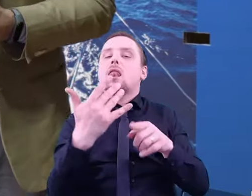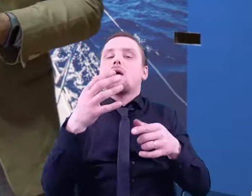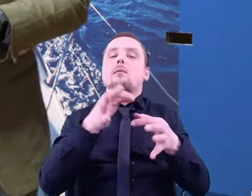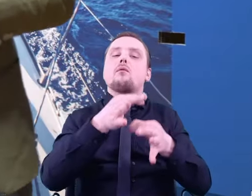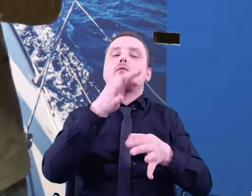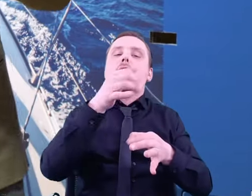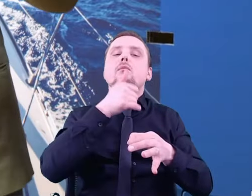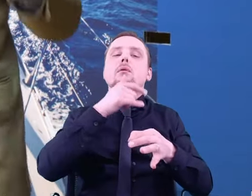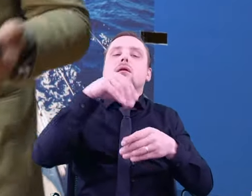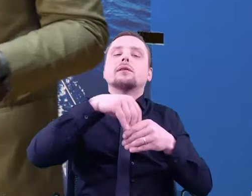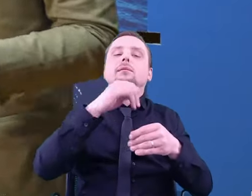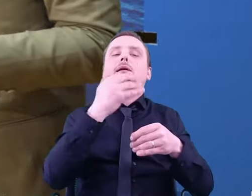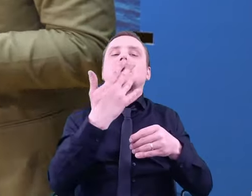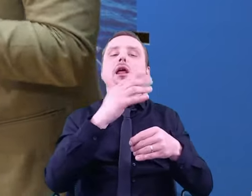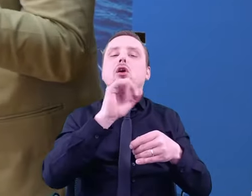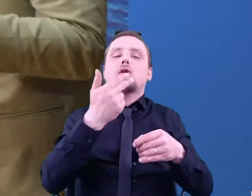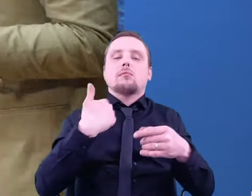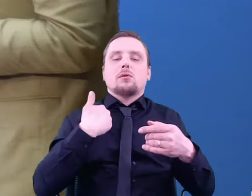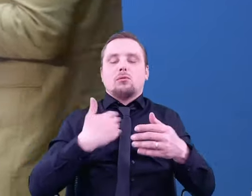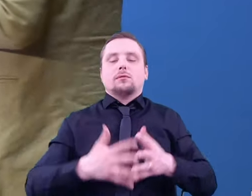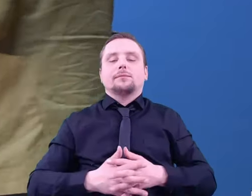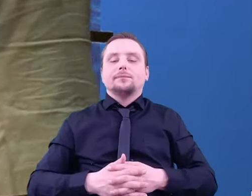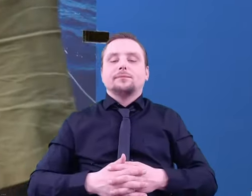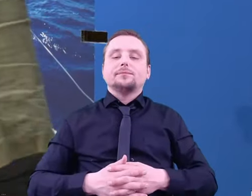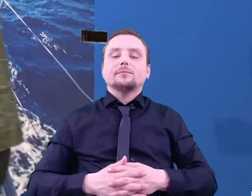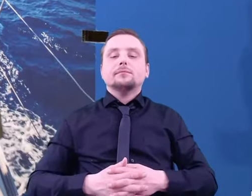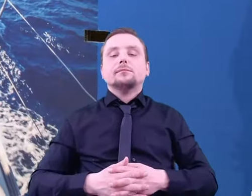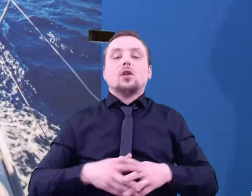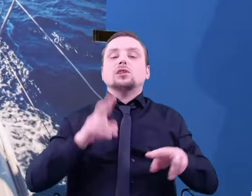Mass spectrometry is used very widely.